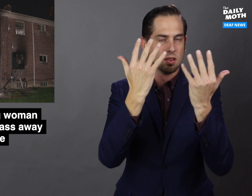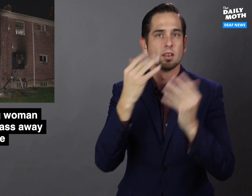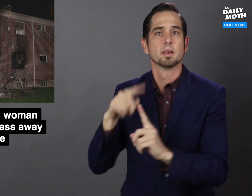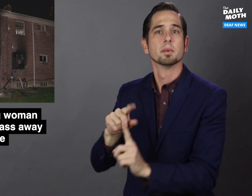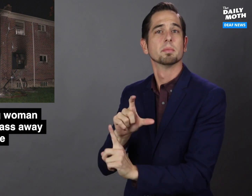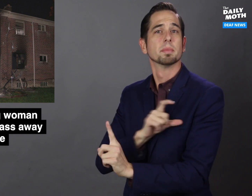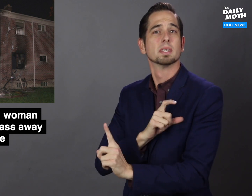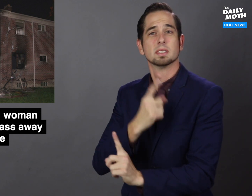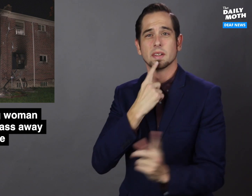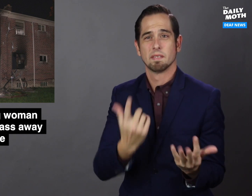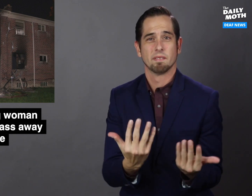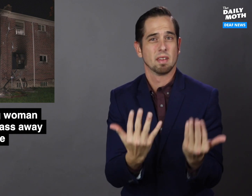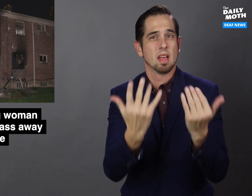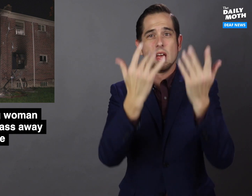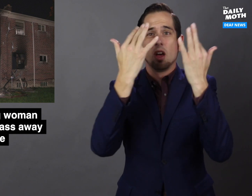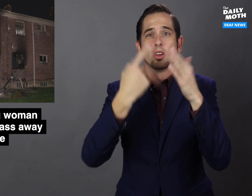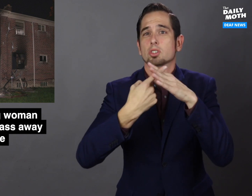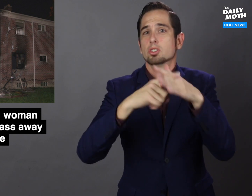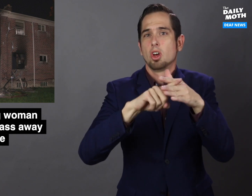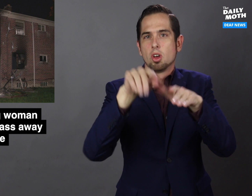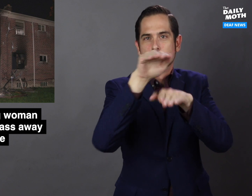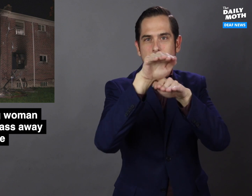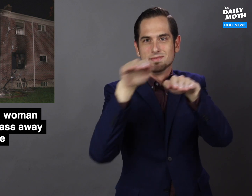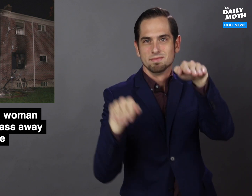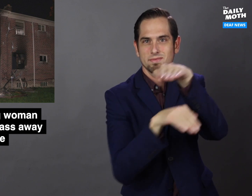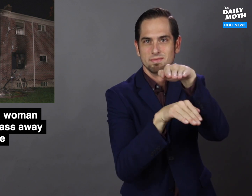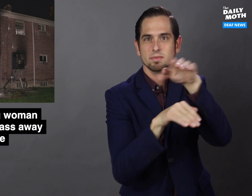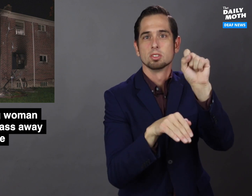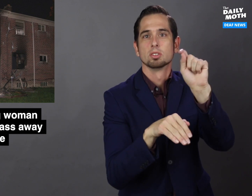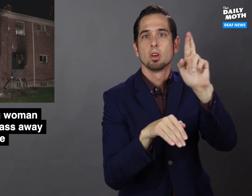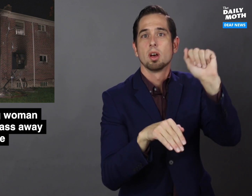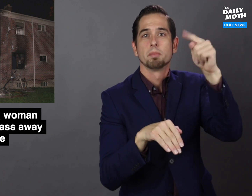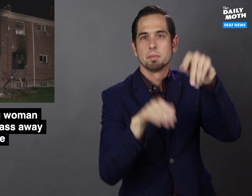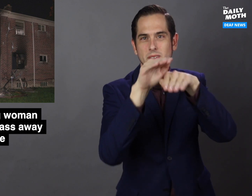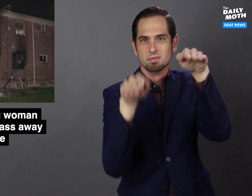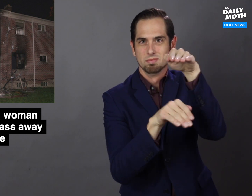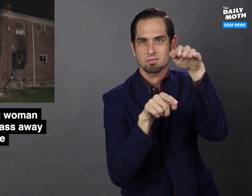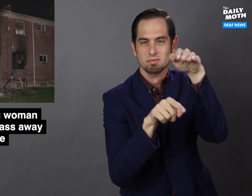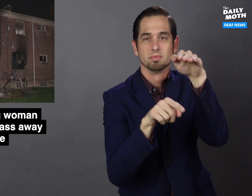Police said the fire started in an unit below Star's